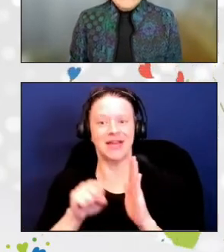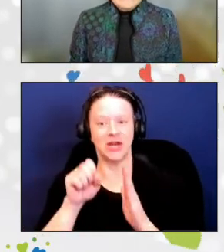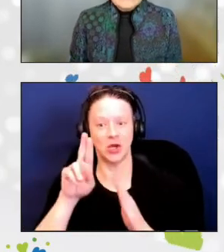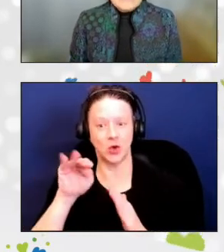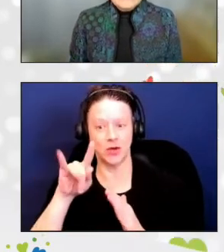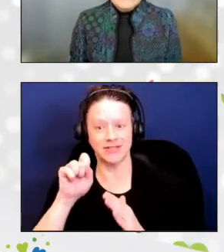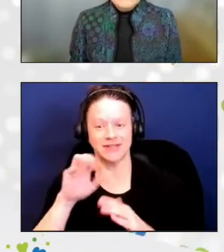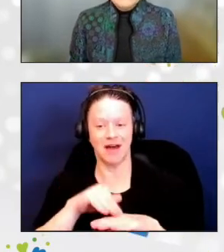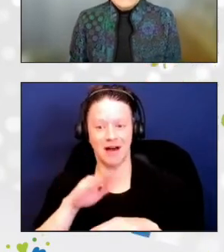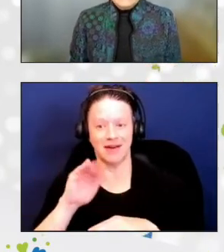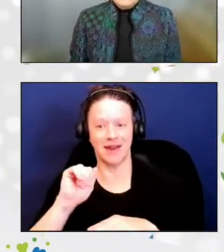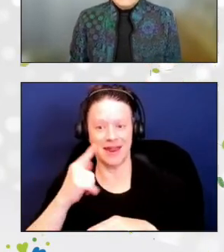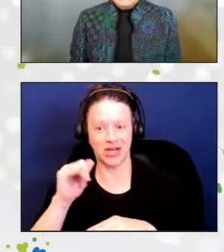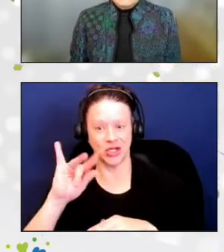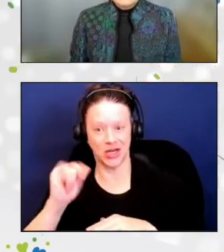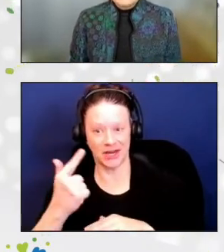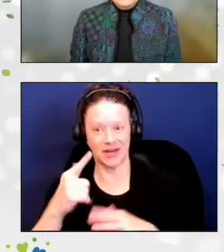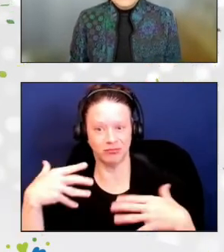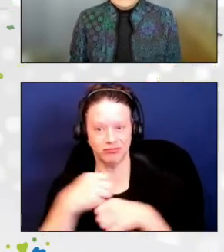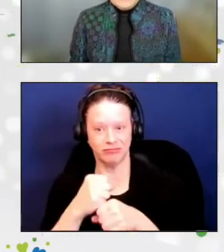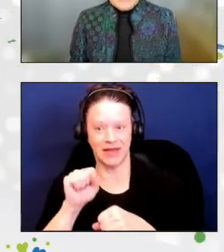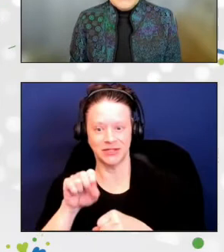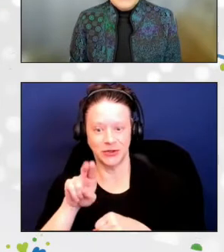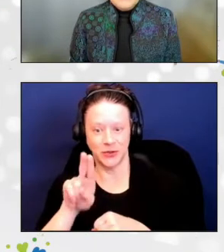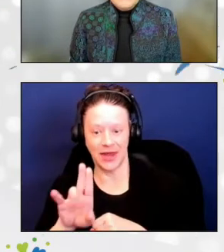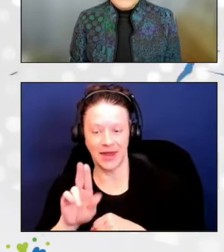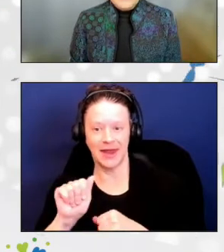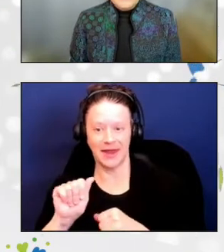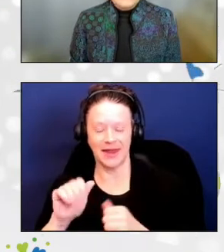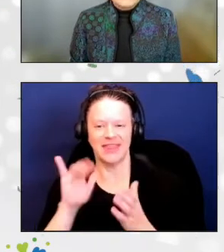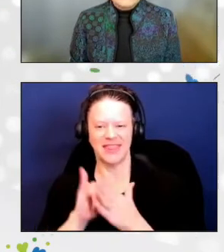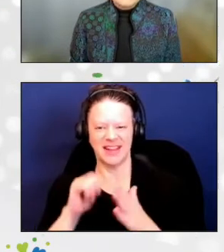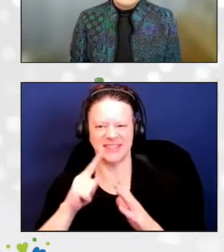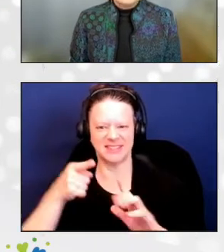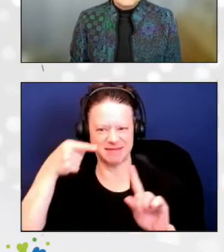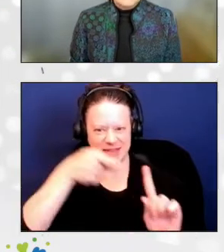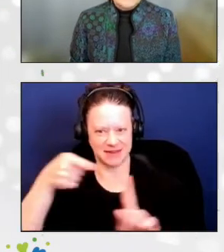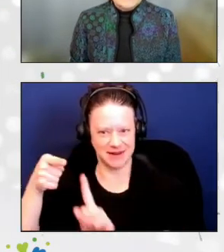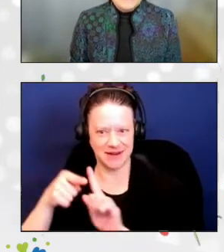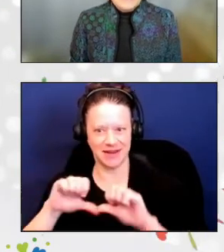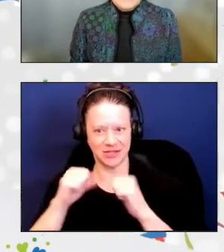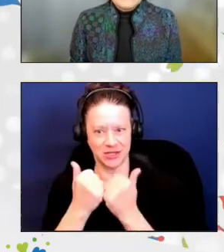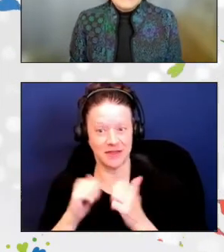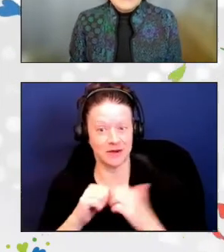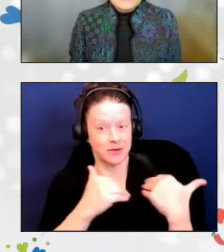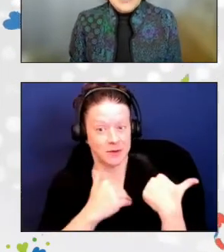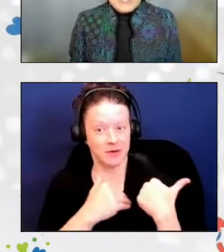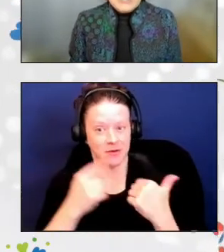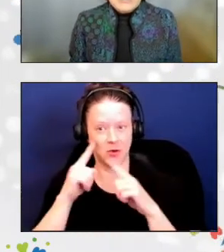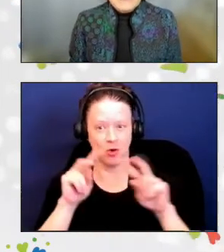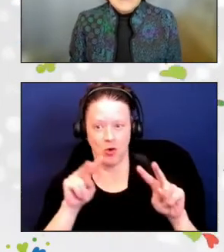are designated agencies that are responsible for overseeing the development and administration